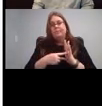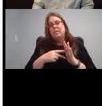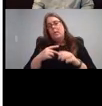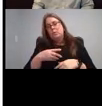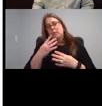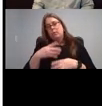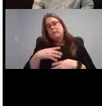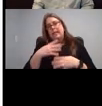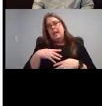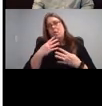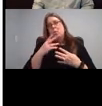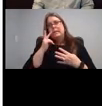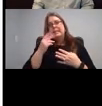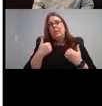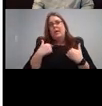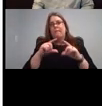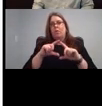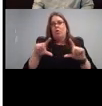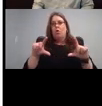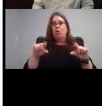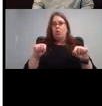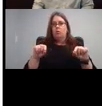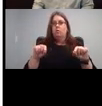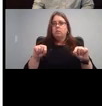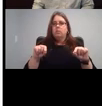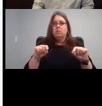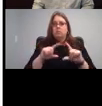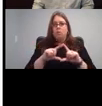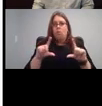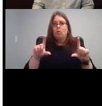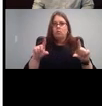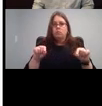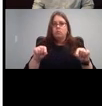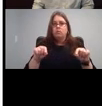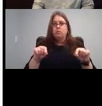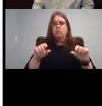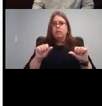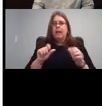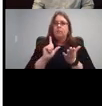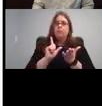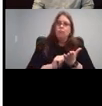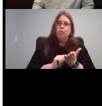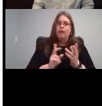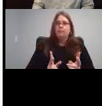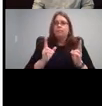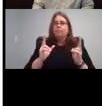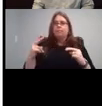actually had some cards to use with children and it tells you